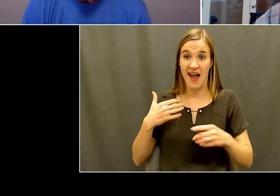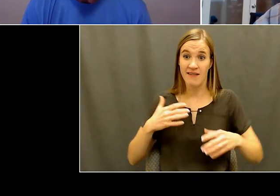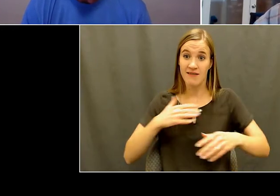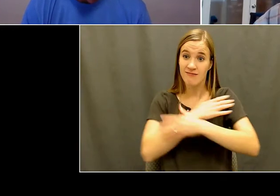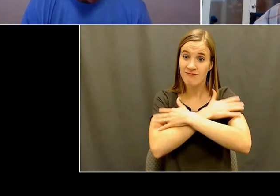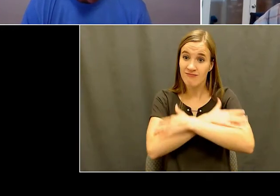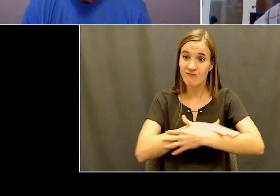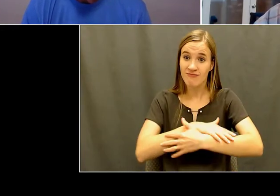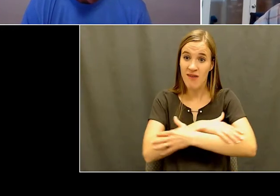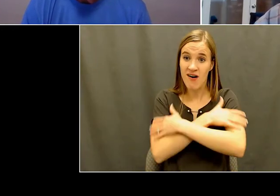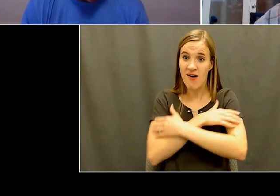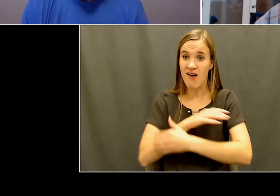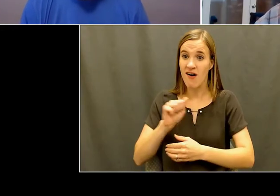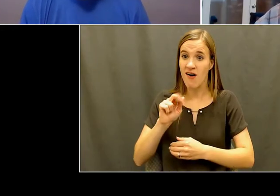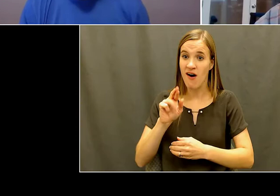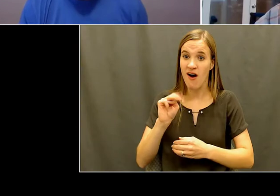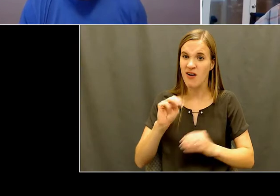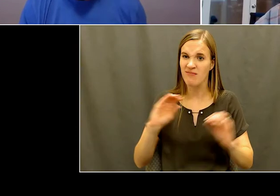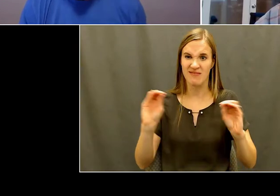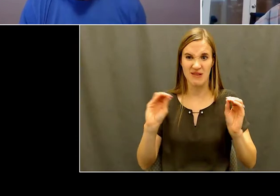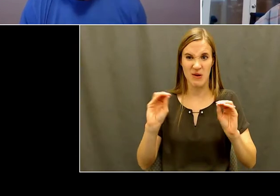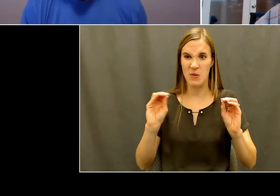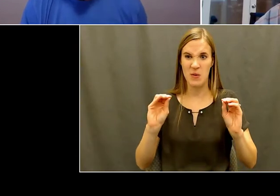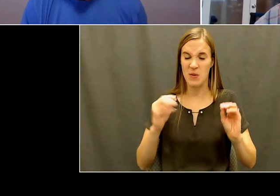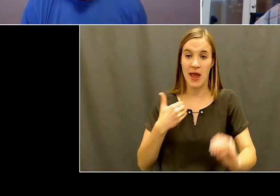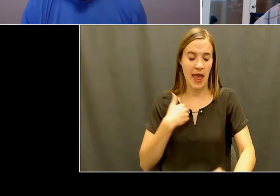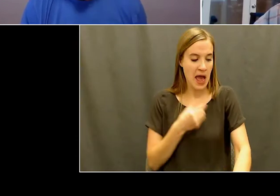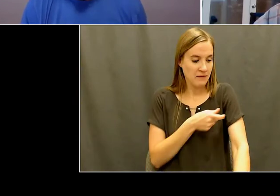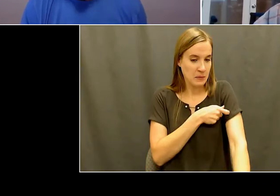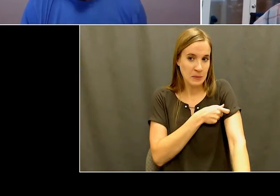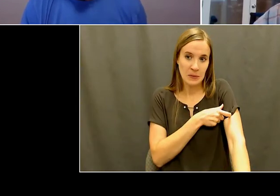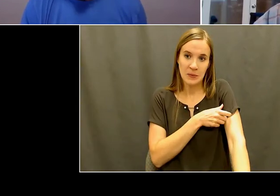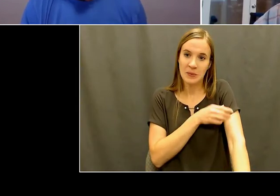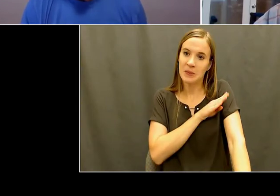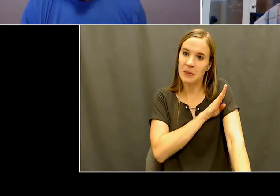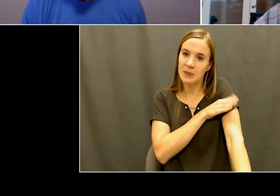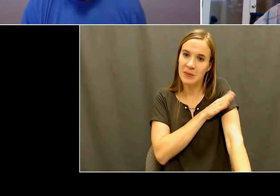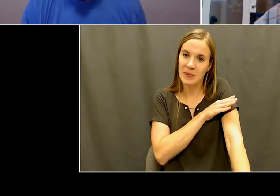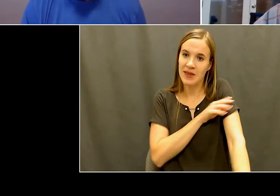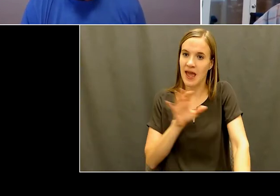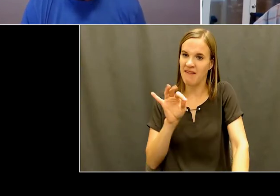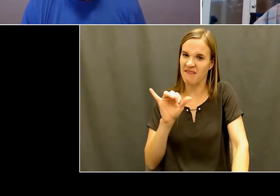that had been shot, playing with a gun, and was shot and